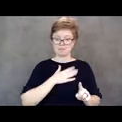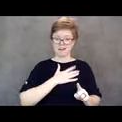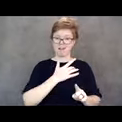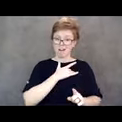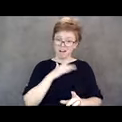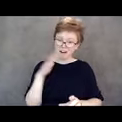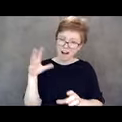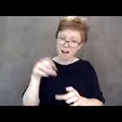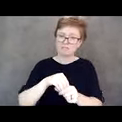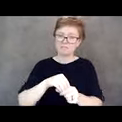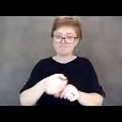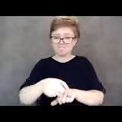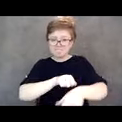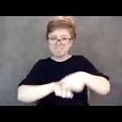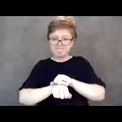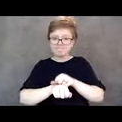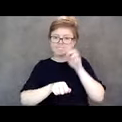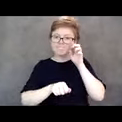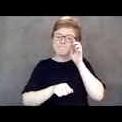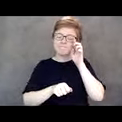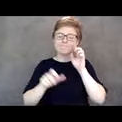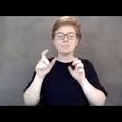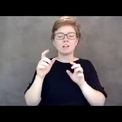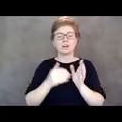about senators and representatives not understanding.